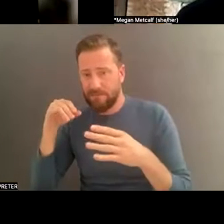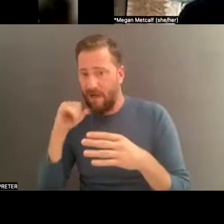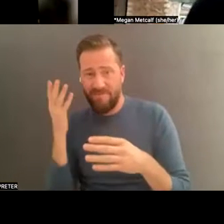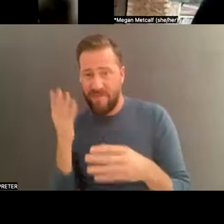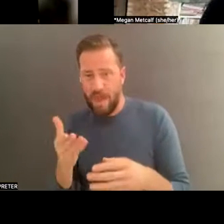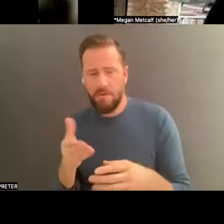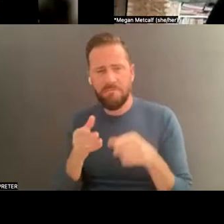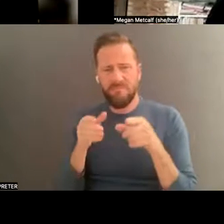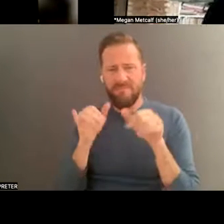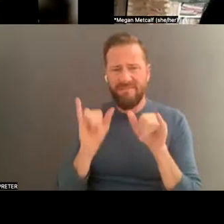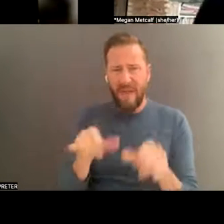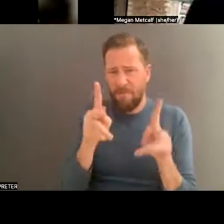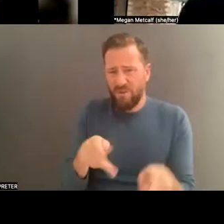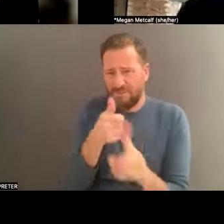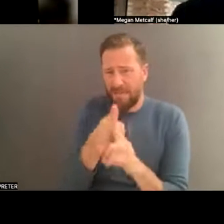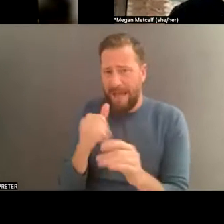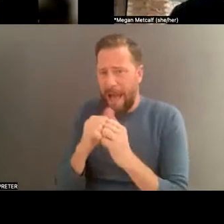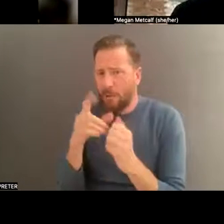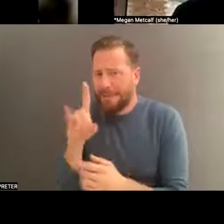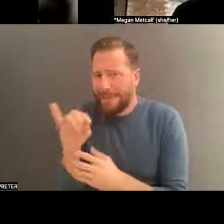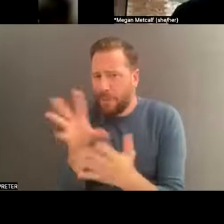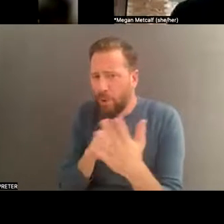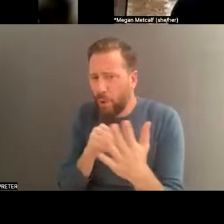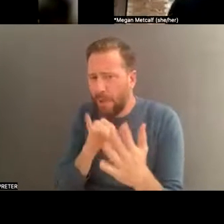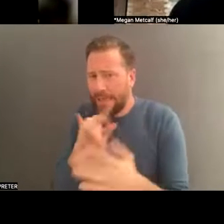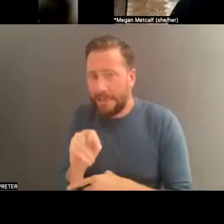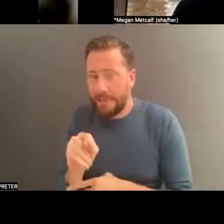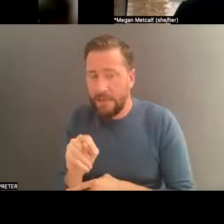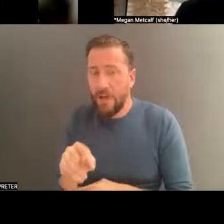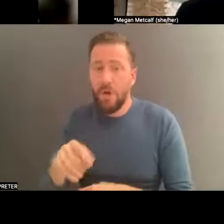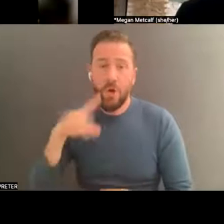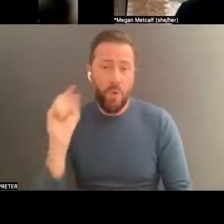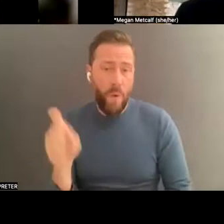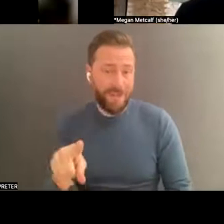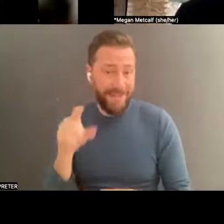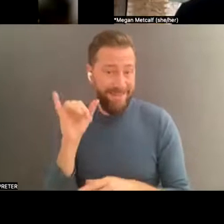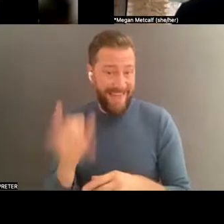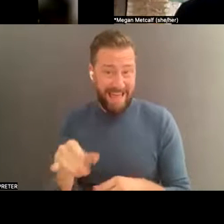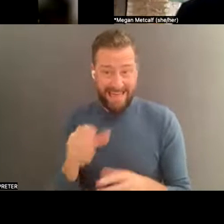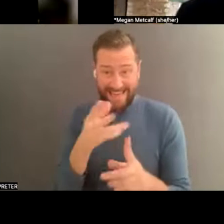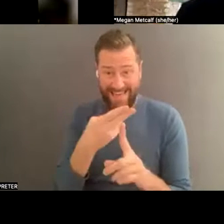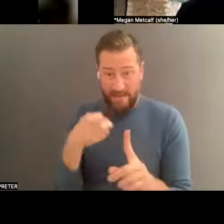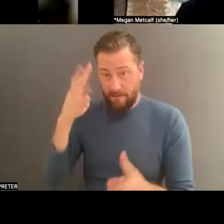moves? When I was coming up, I walked the Nicholas Brothers